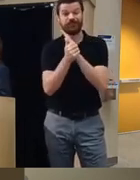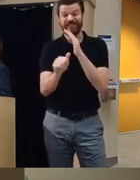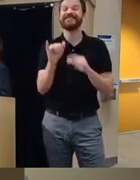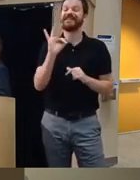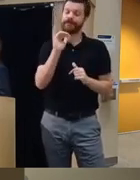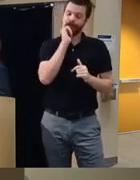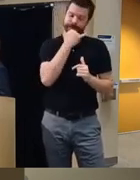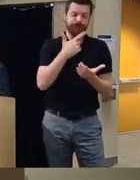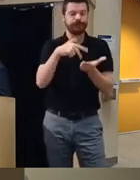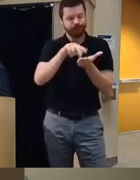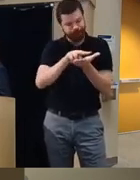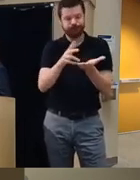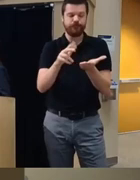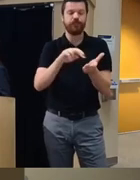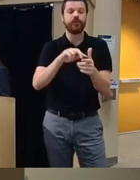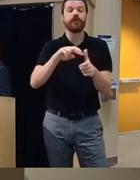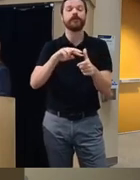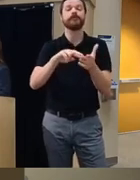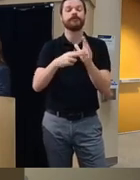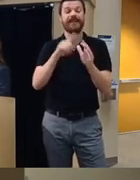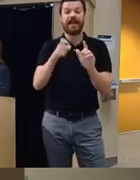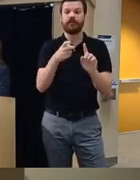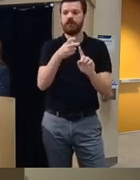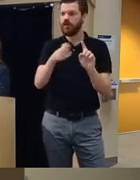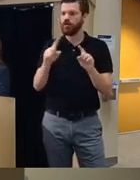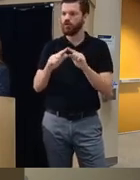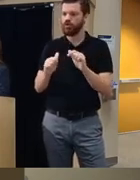it didn't necessarily mean they had to slip to aggressive behavior here's how to manage